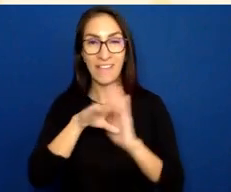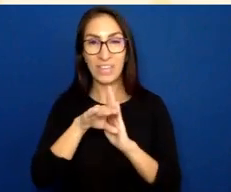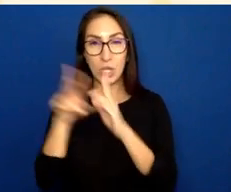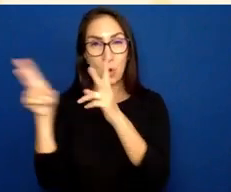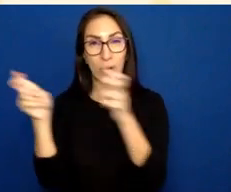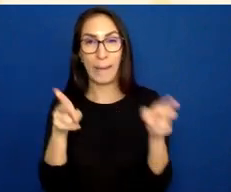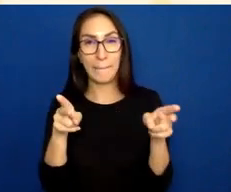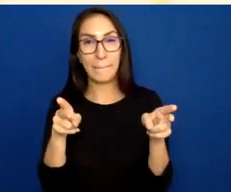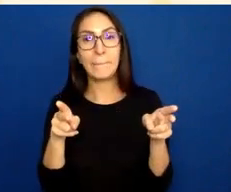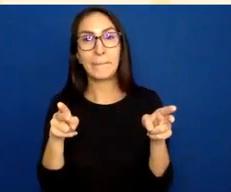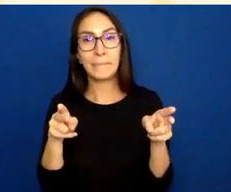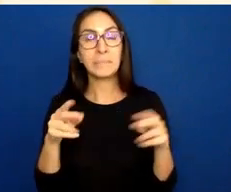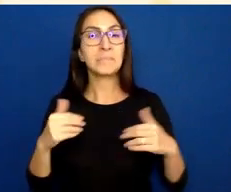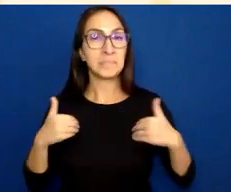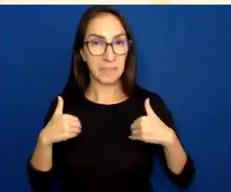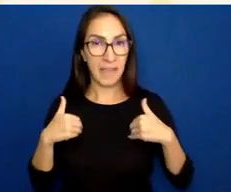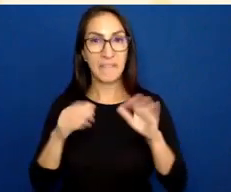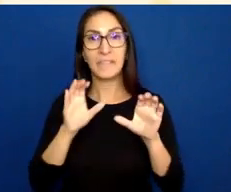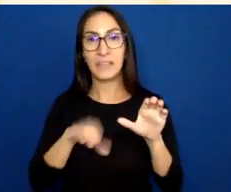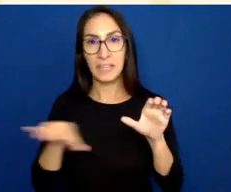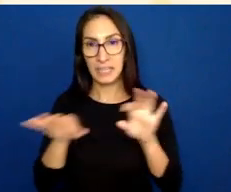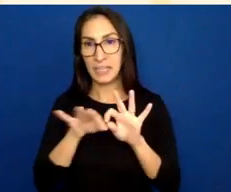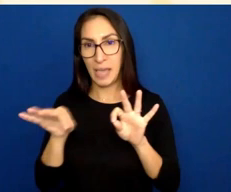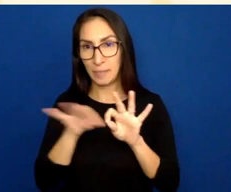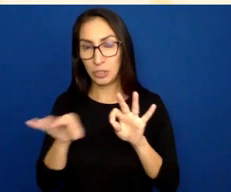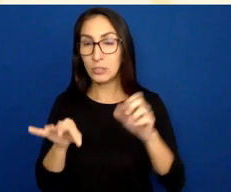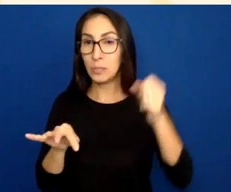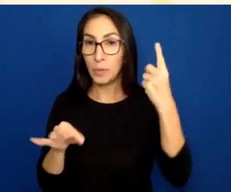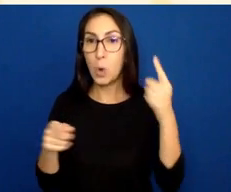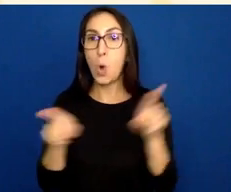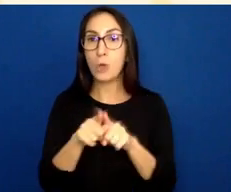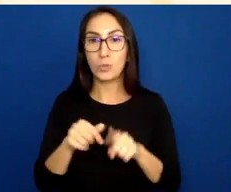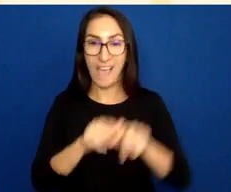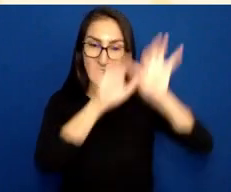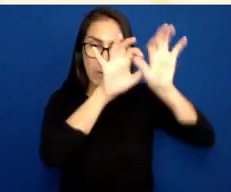There are captions on it. But there's also a transcript available